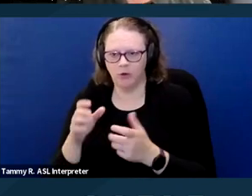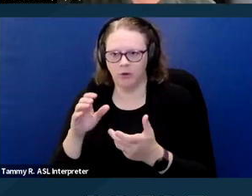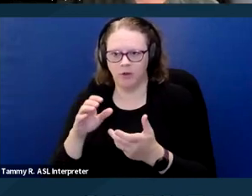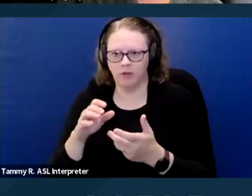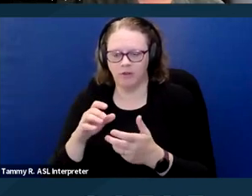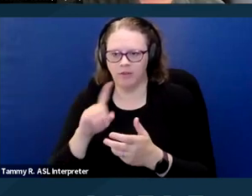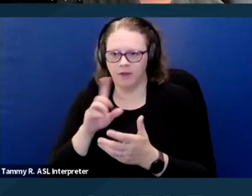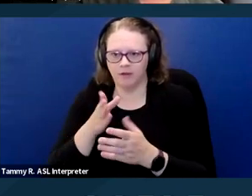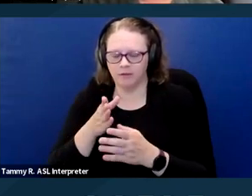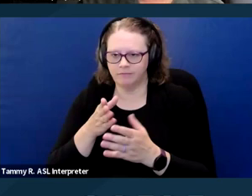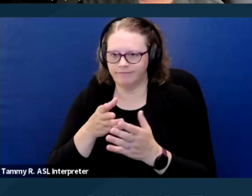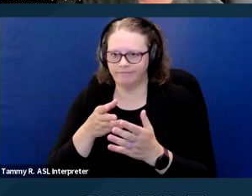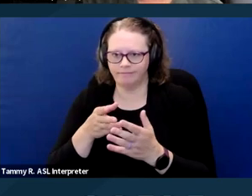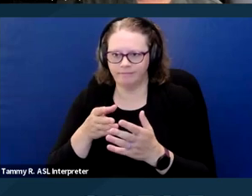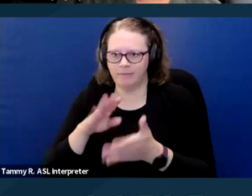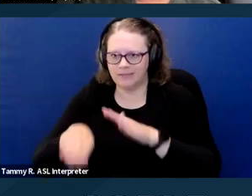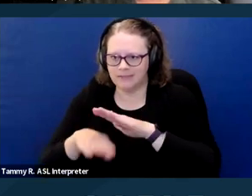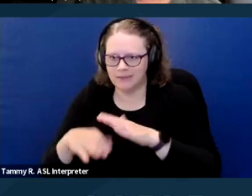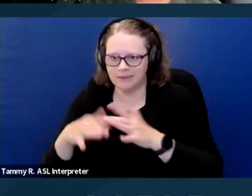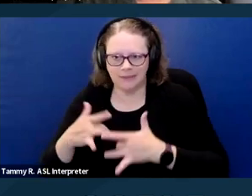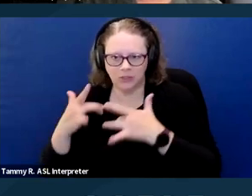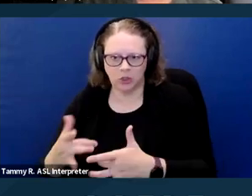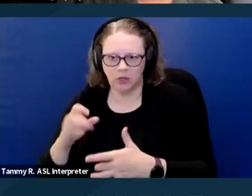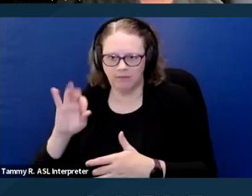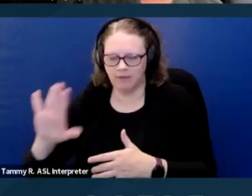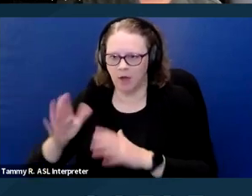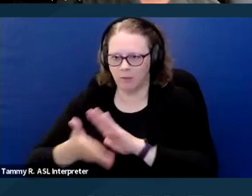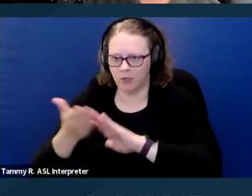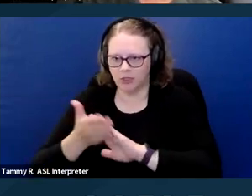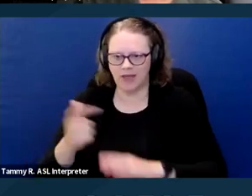And I've not seen these types of defenses come up often,